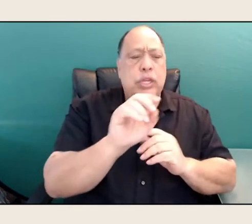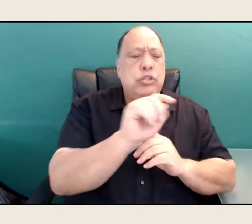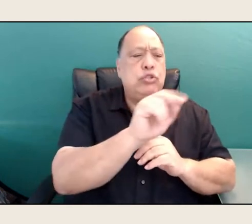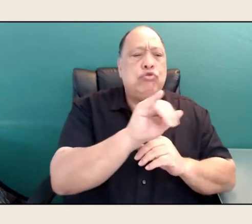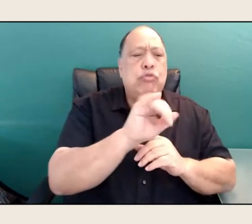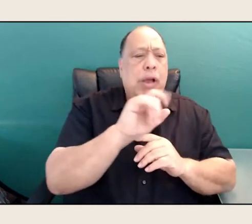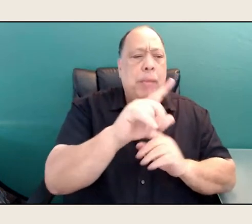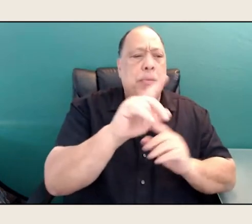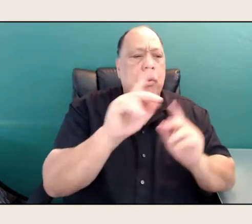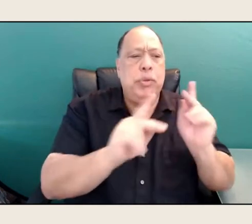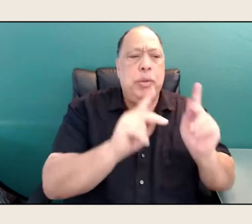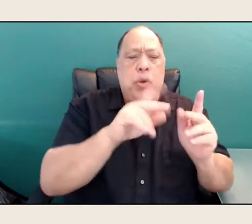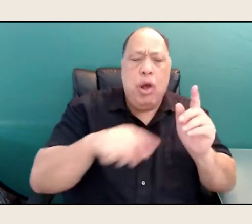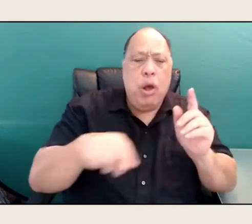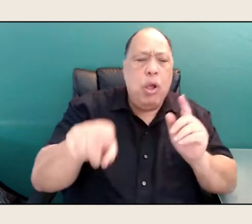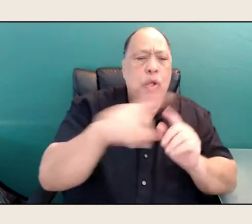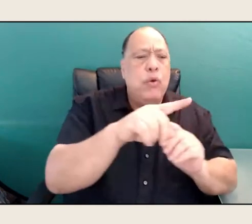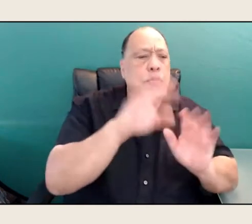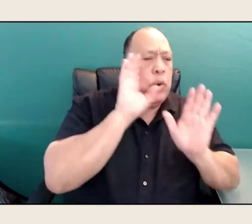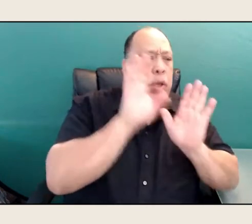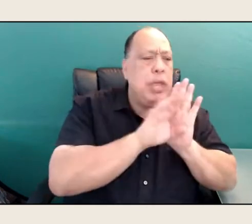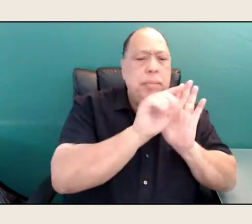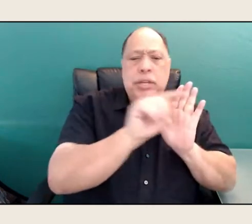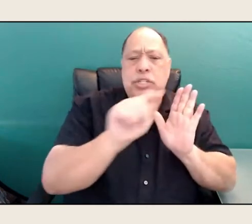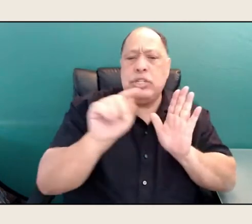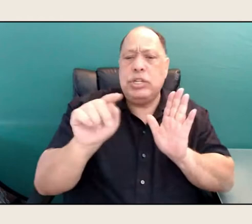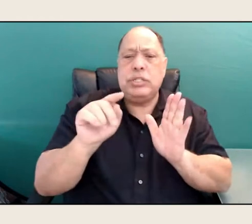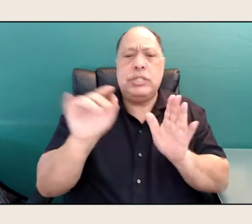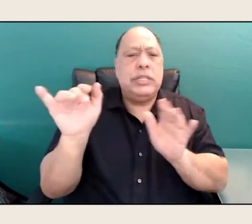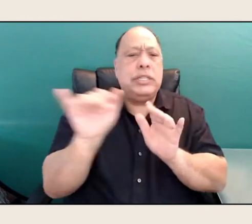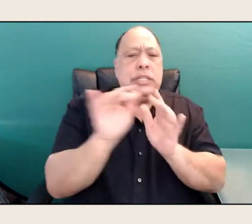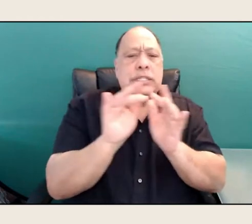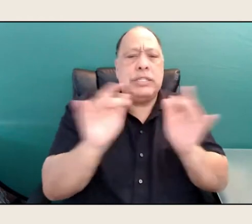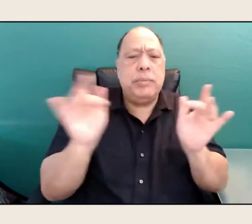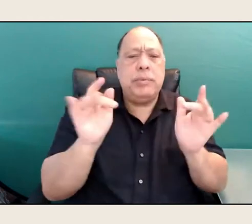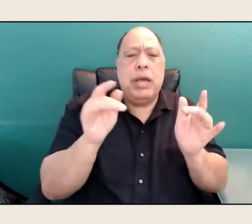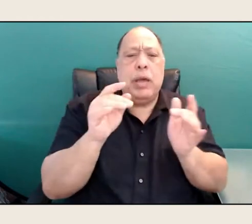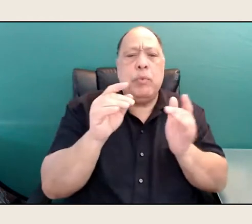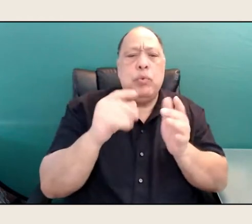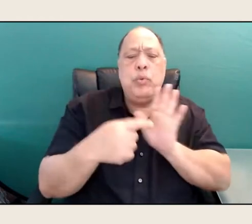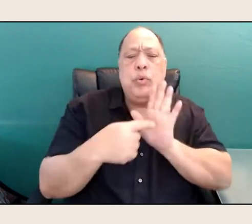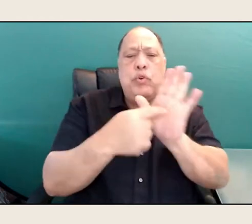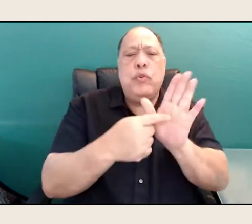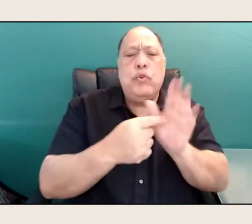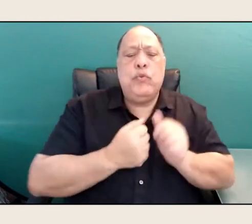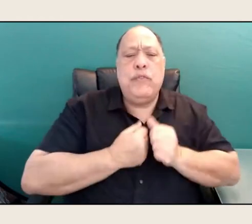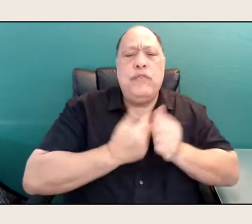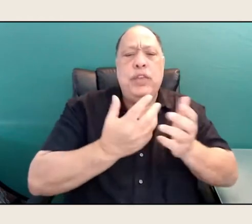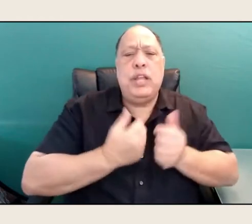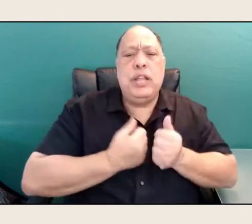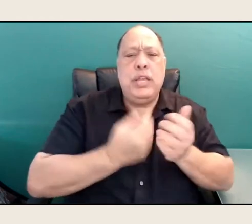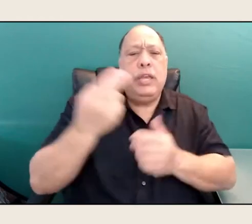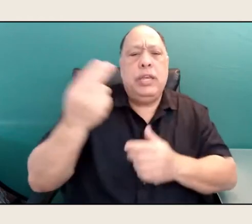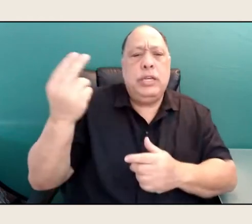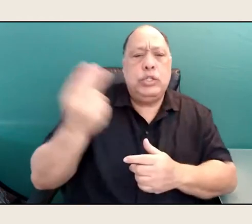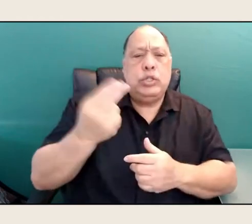and even at the same time as we were dealing with all kinds of historical trauma, et cetera,